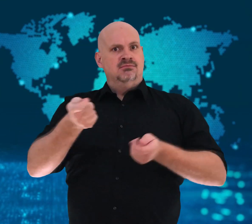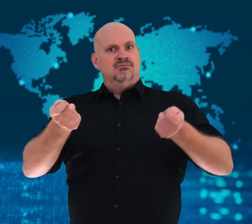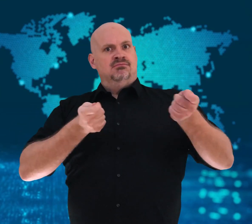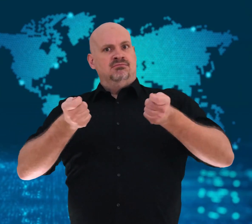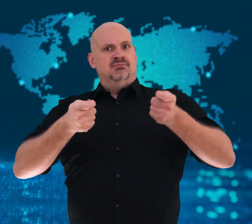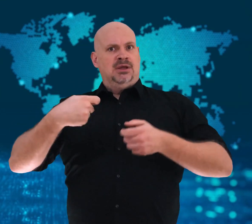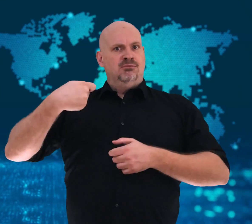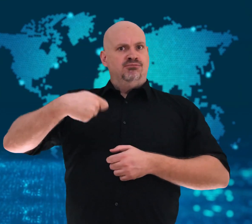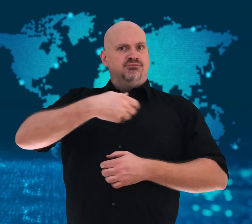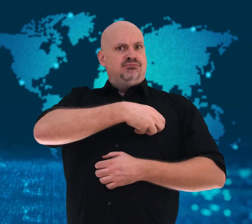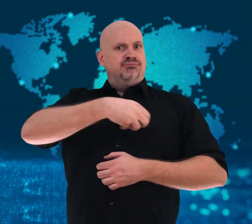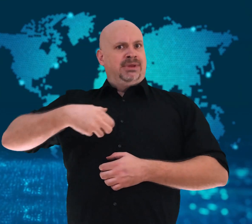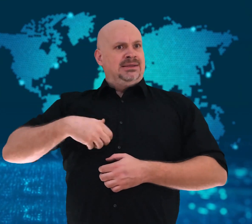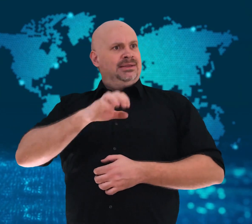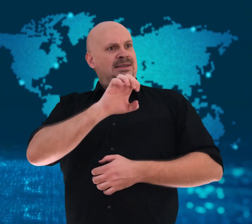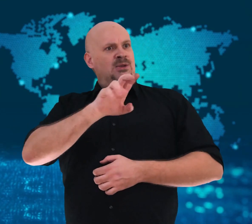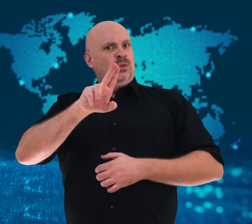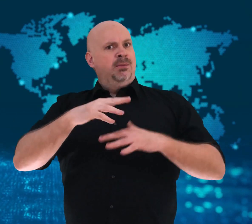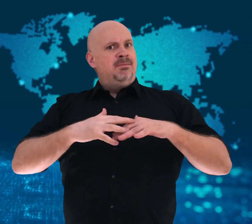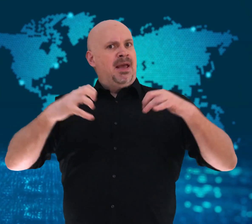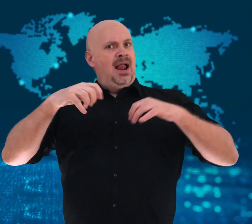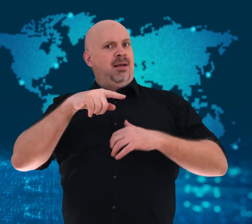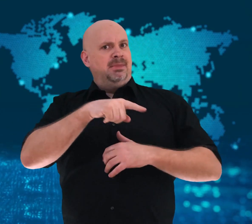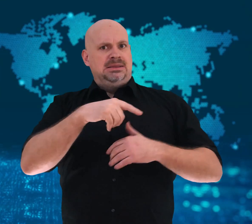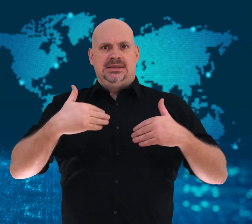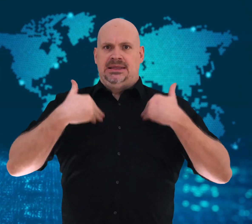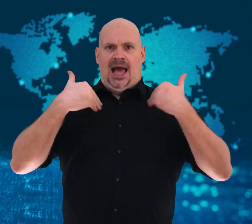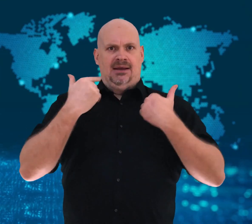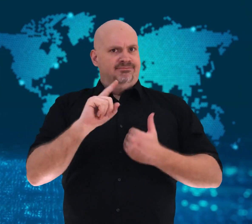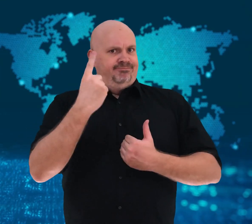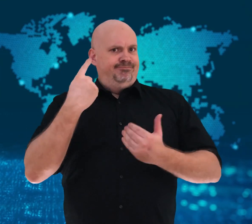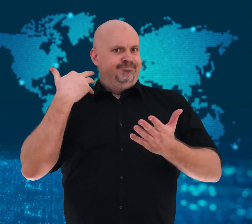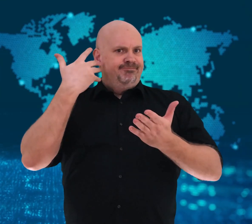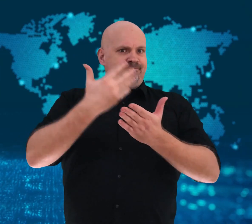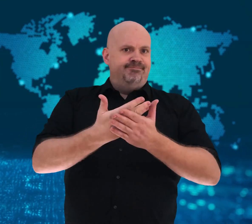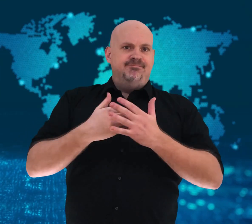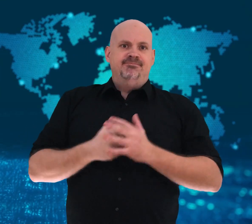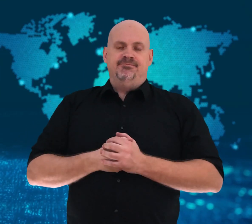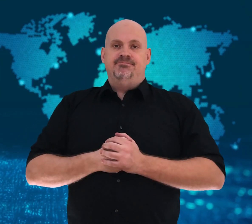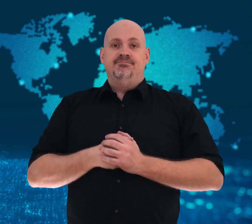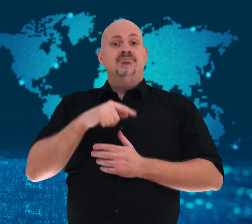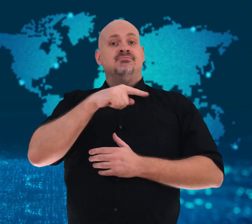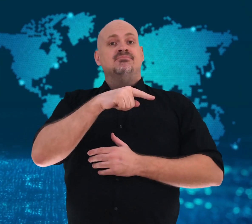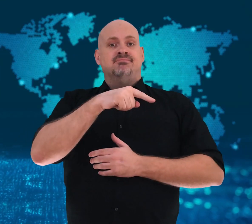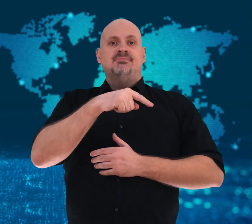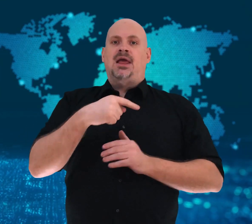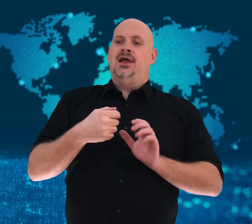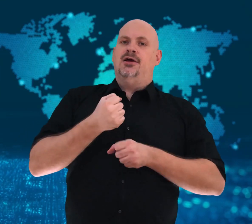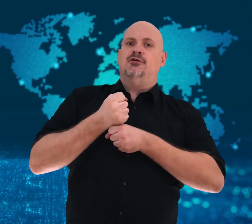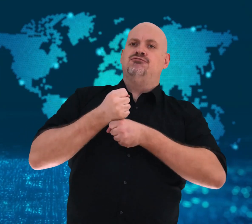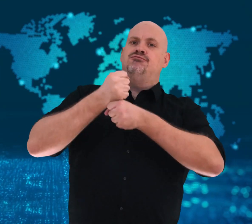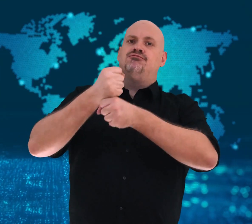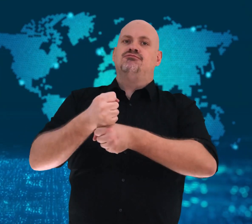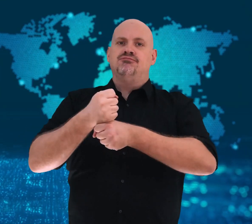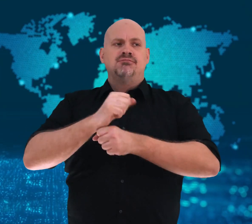Metsola represents the EU’s smallest nation, Malta.